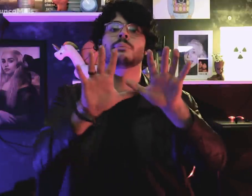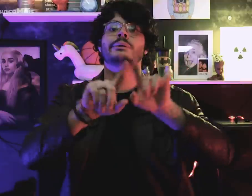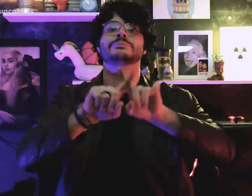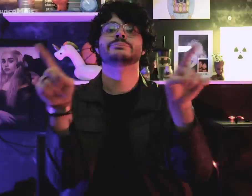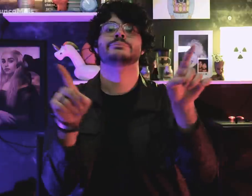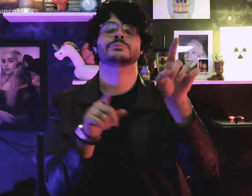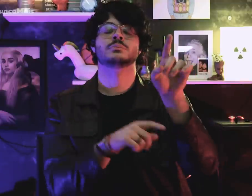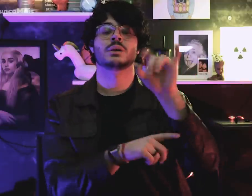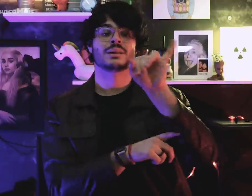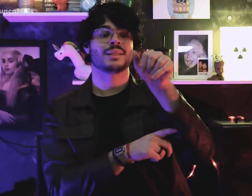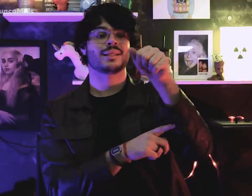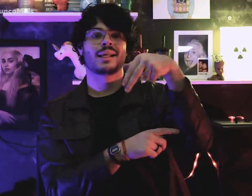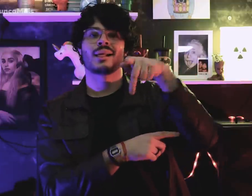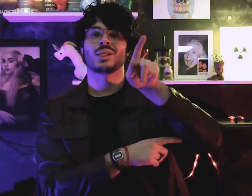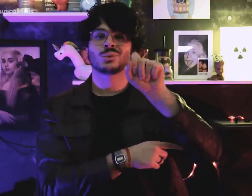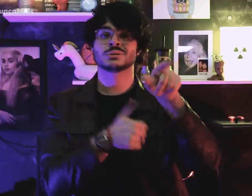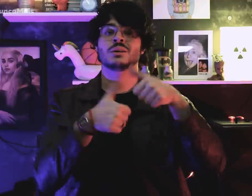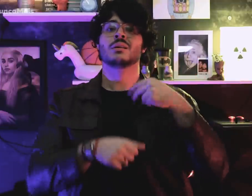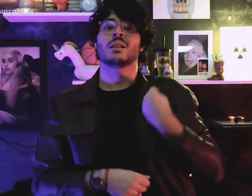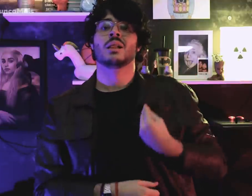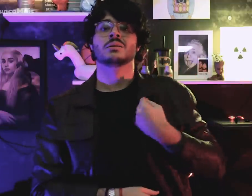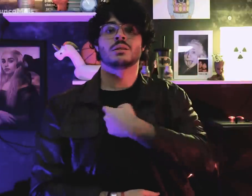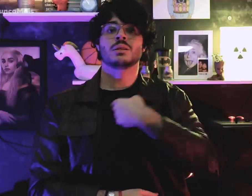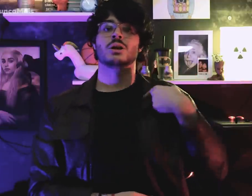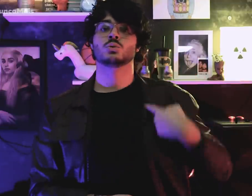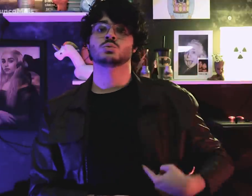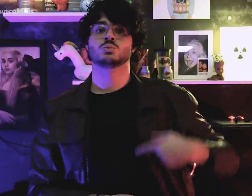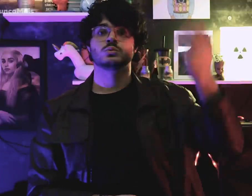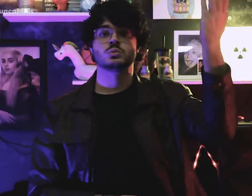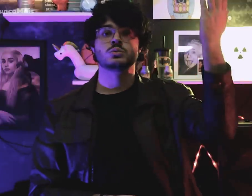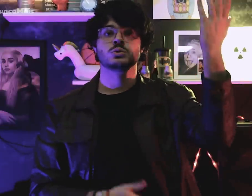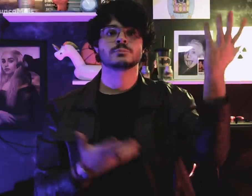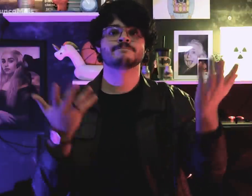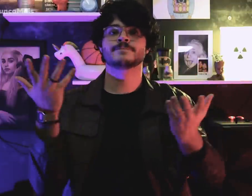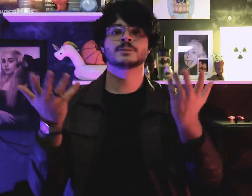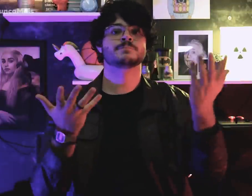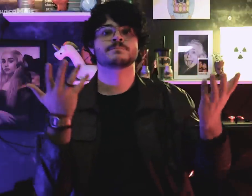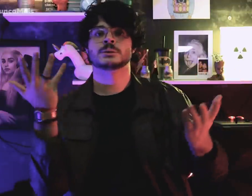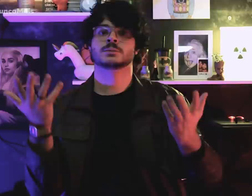while Jango was in China.